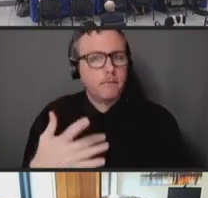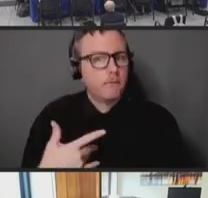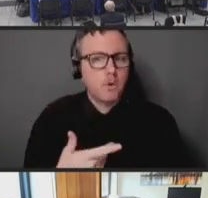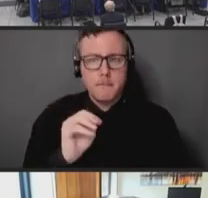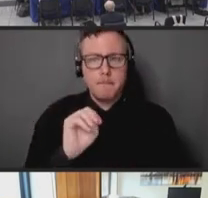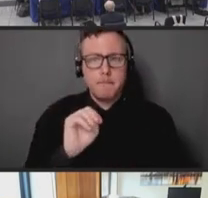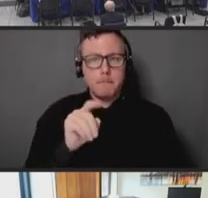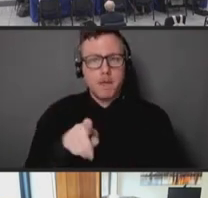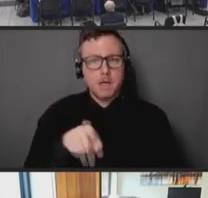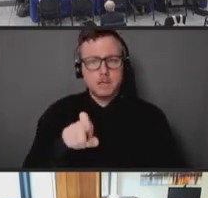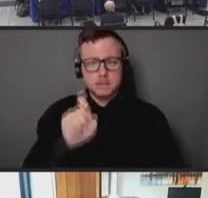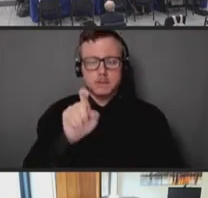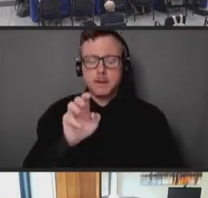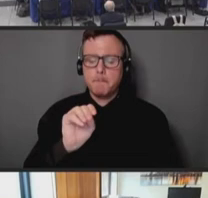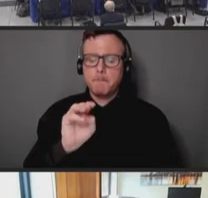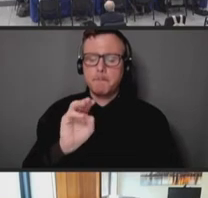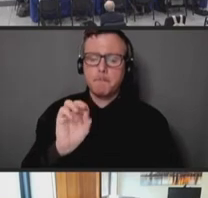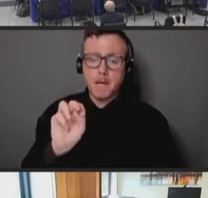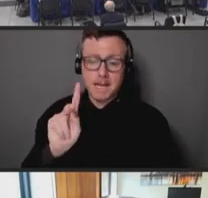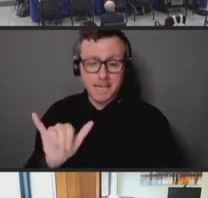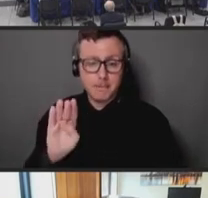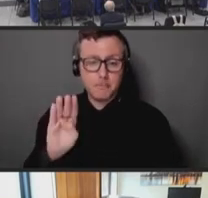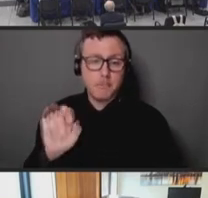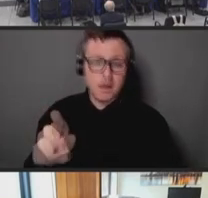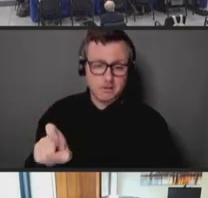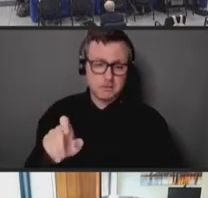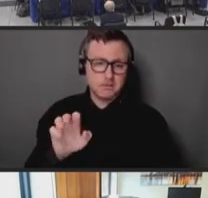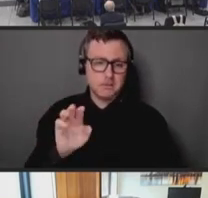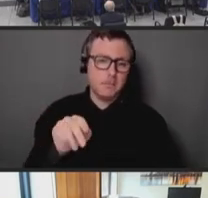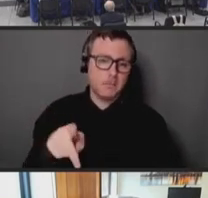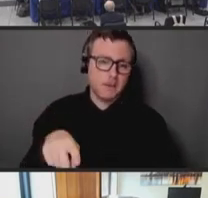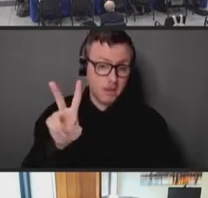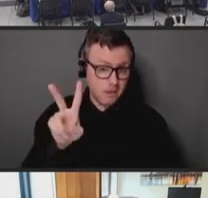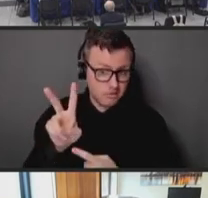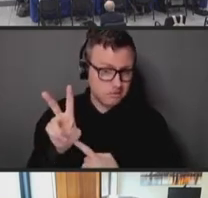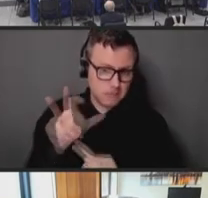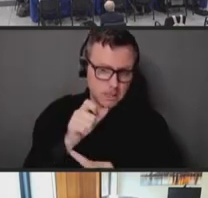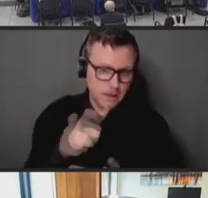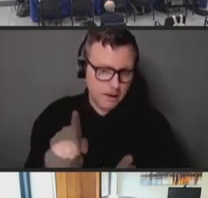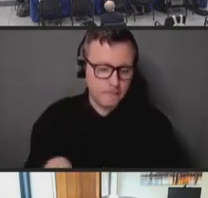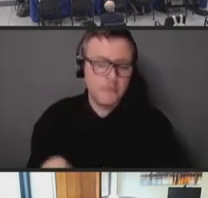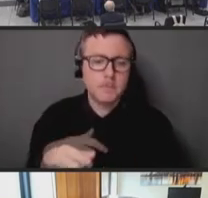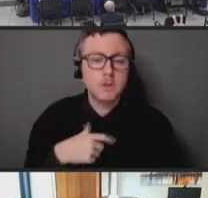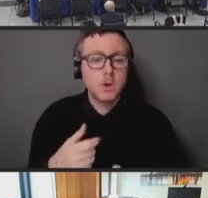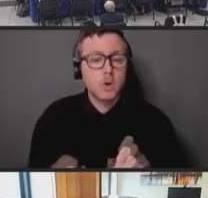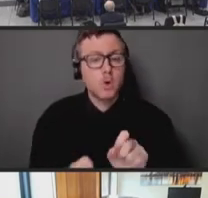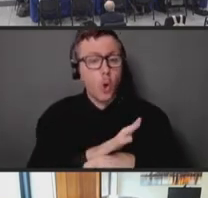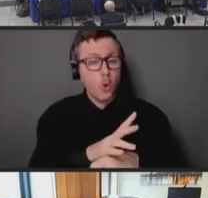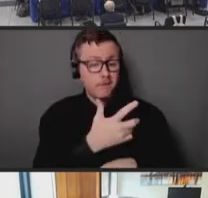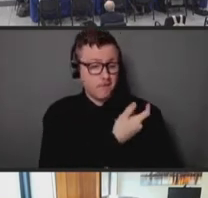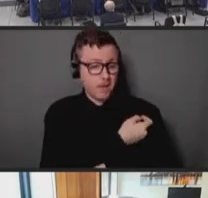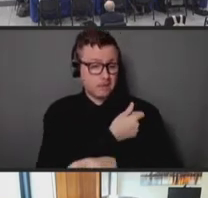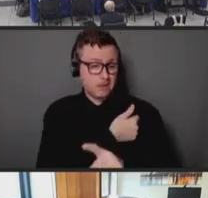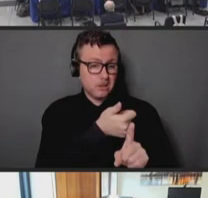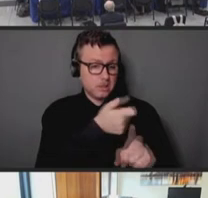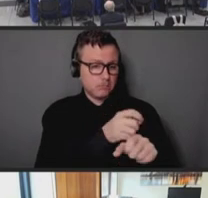But the more recent experience of COVID vaccine distribution, that I think worked quite well,